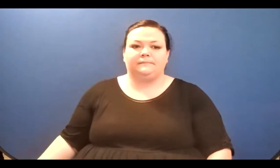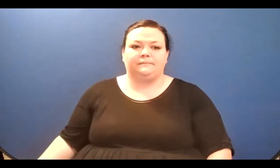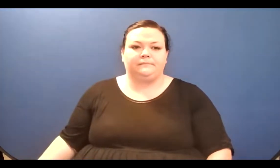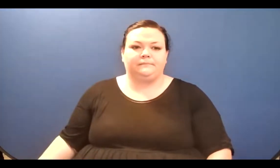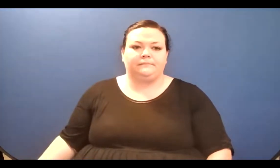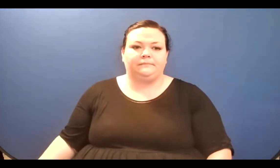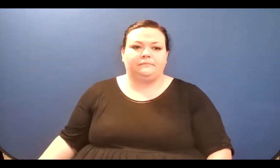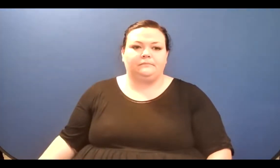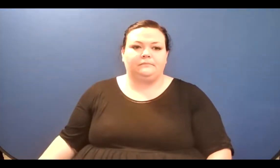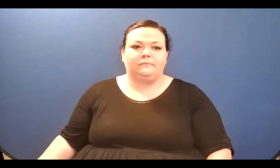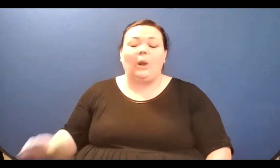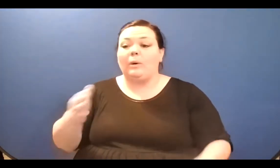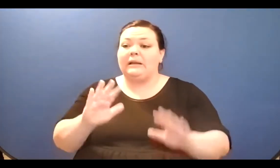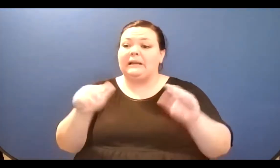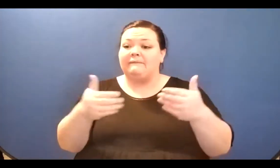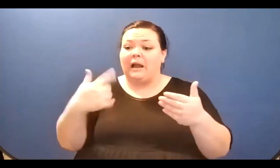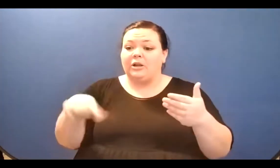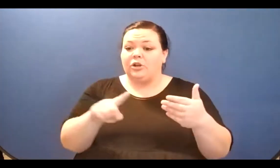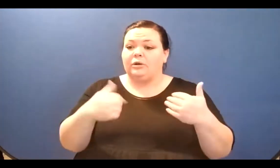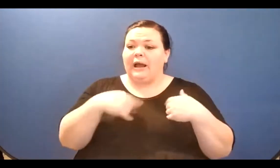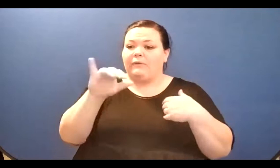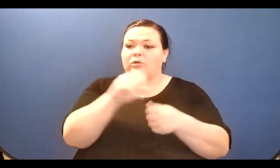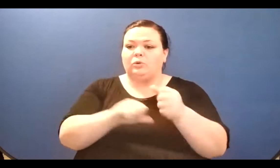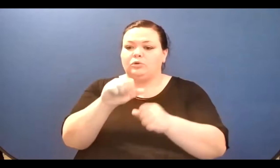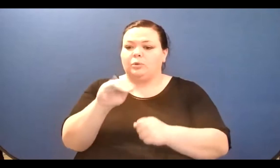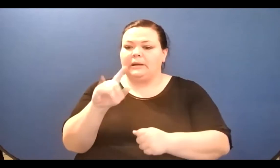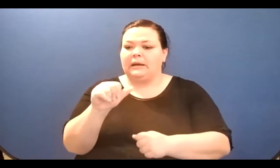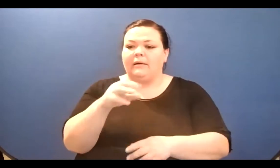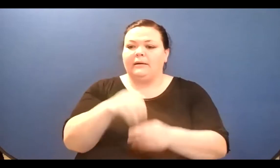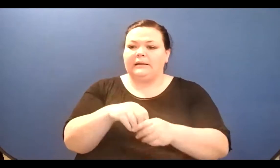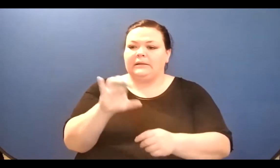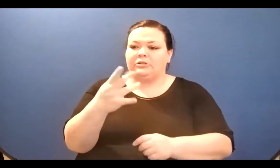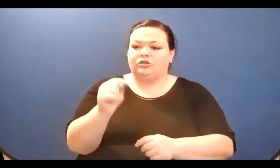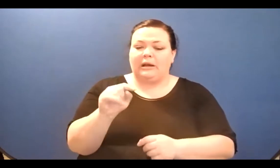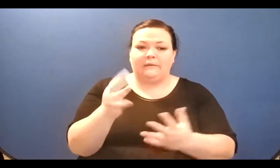chosen.// I tear apart each sentence every other hour// Just in case there's something i missed//